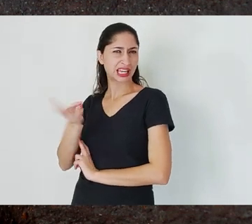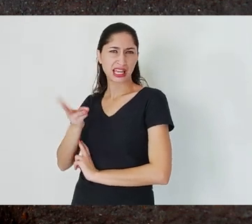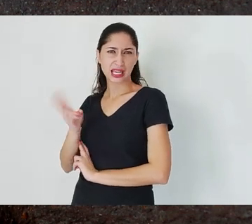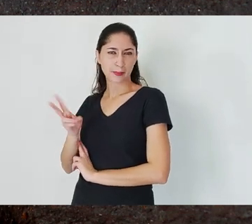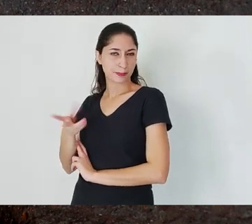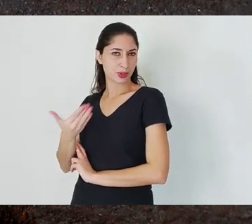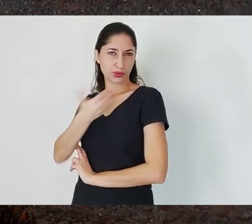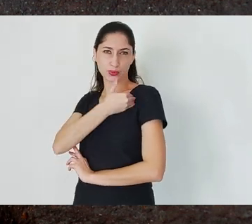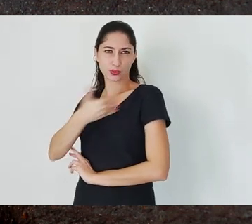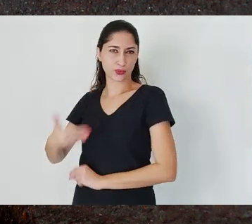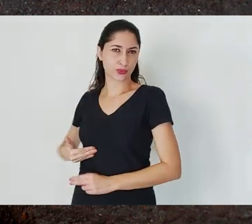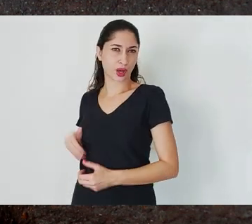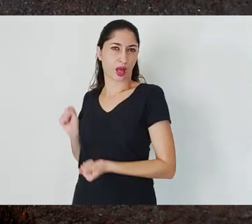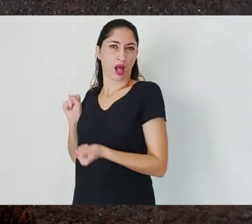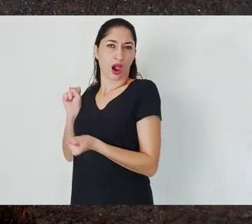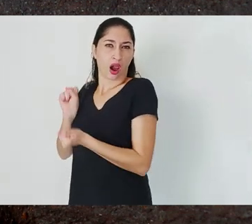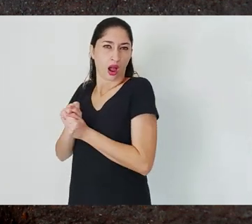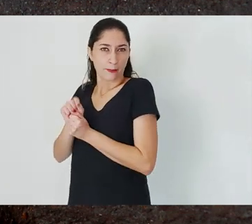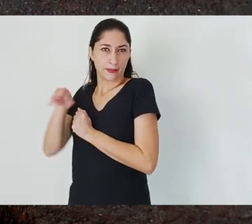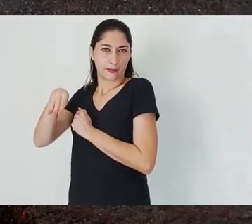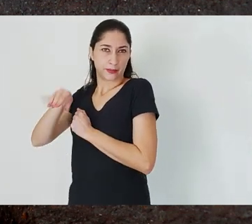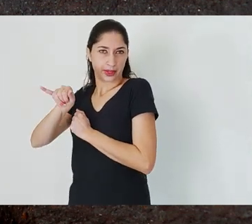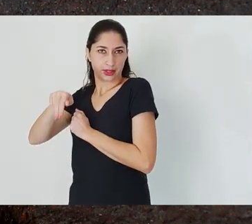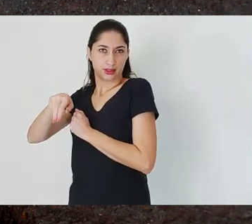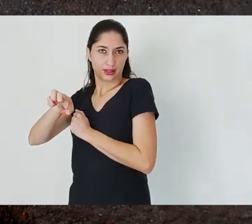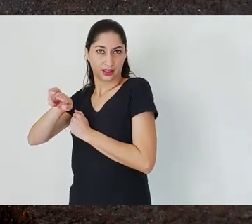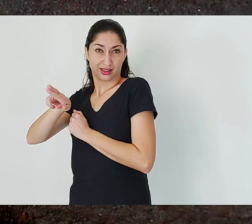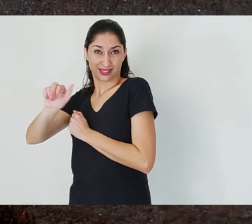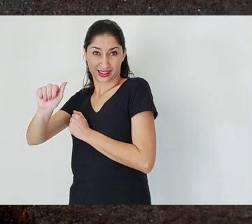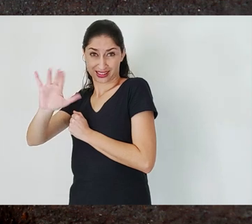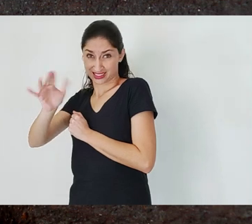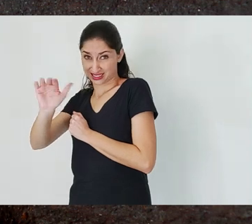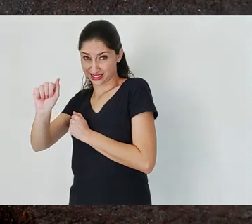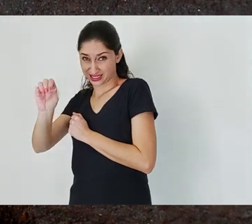Today, this relationship in certain situations -- and we have a lot of